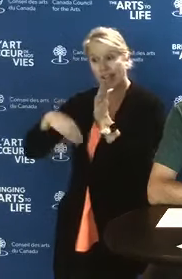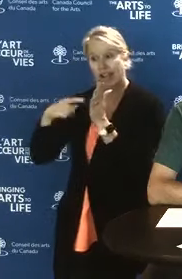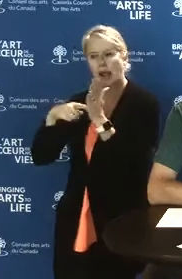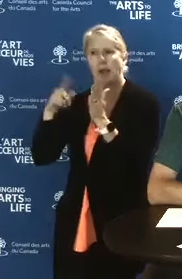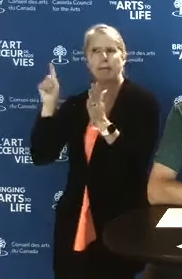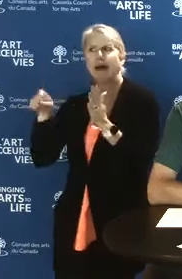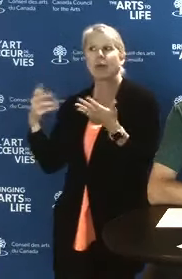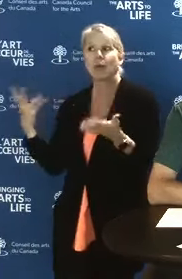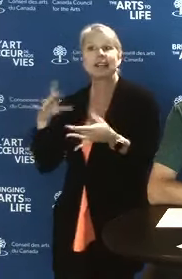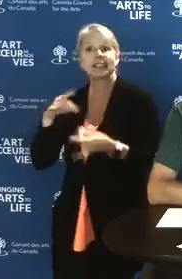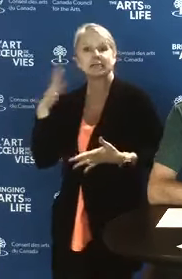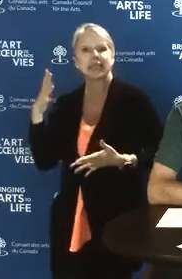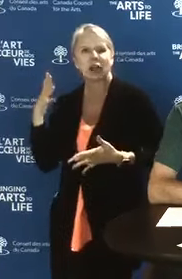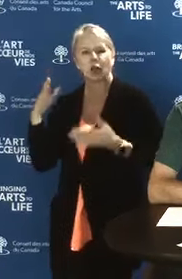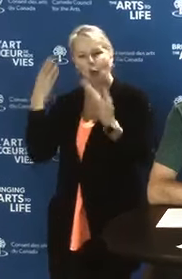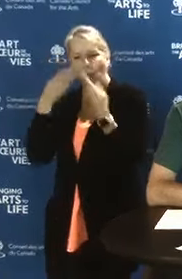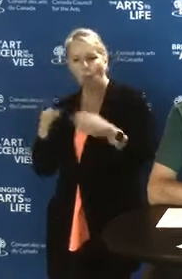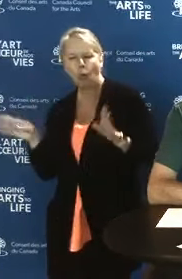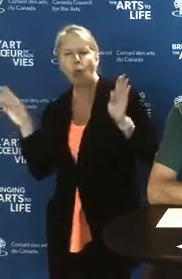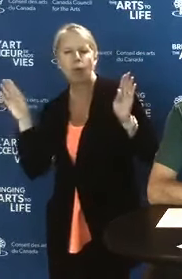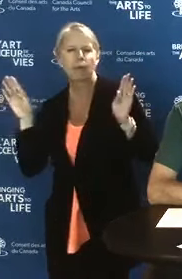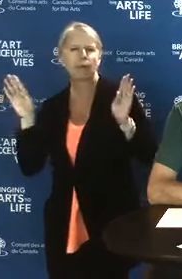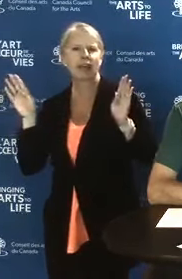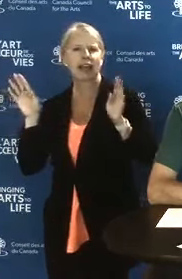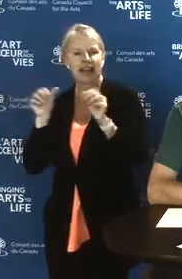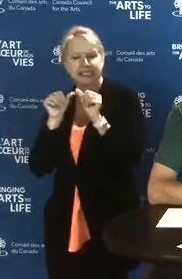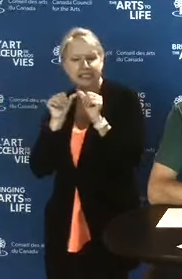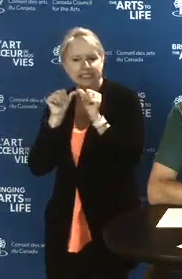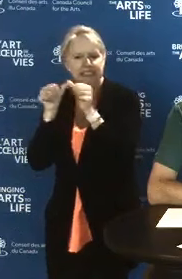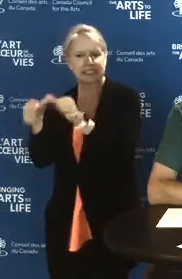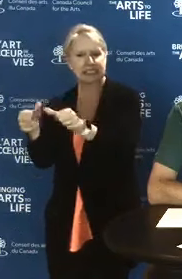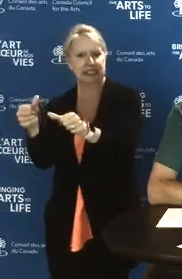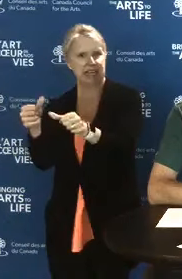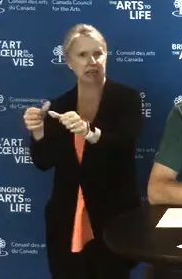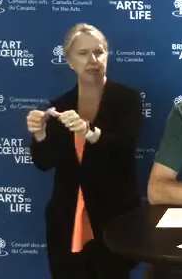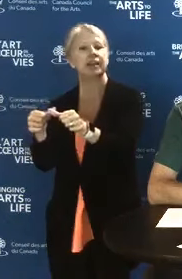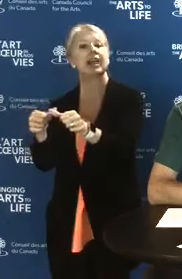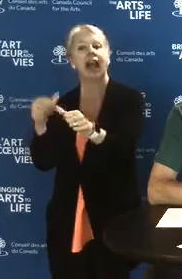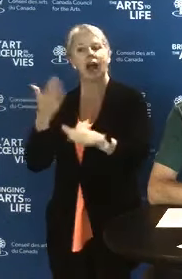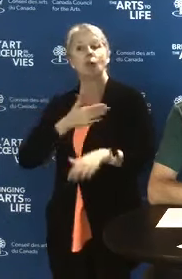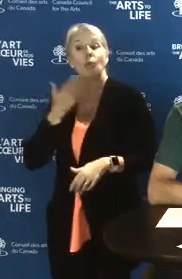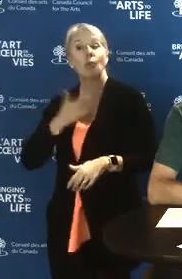sustainability and willingness to share the results and learnings.